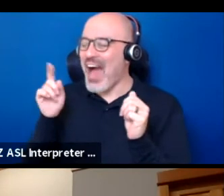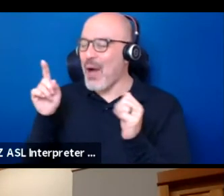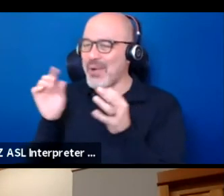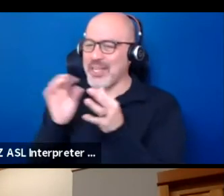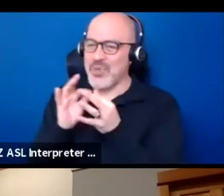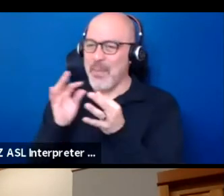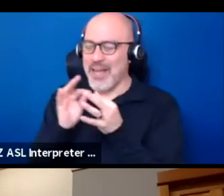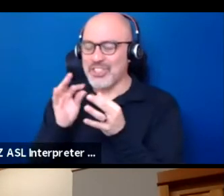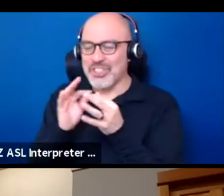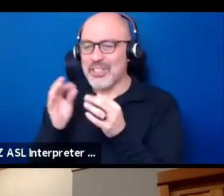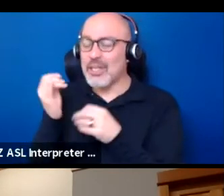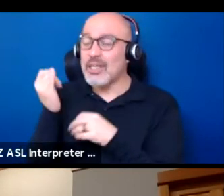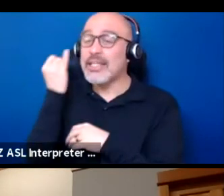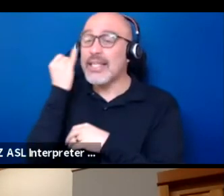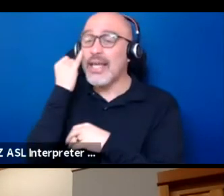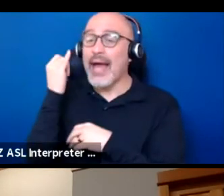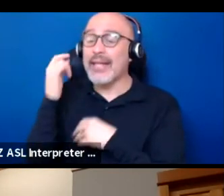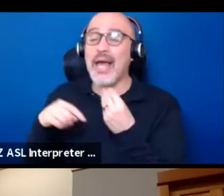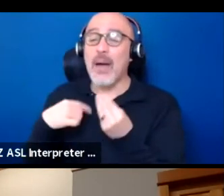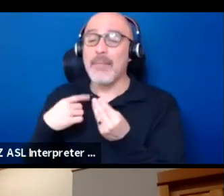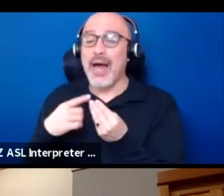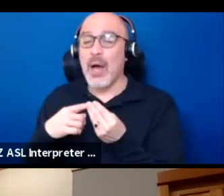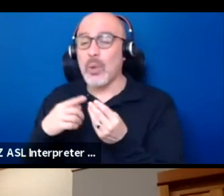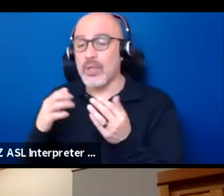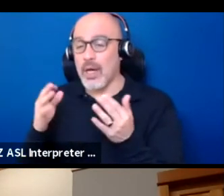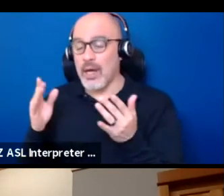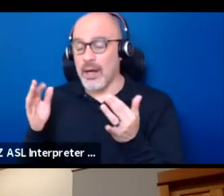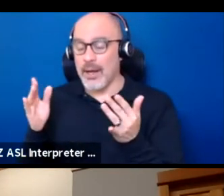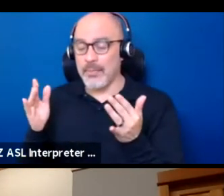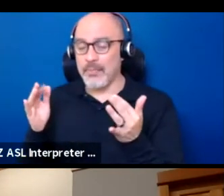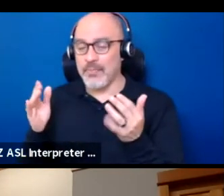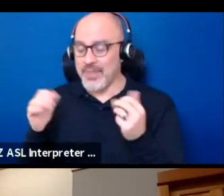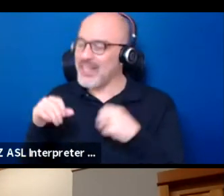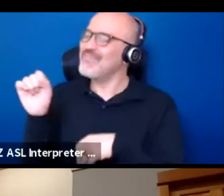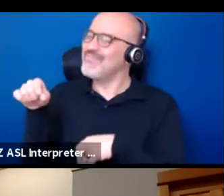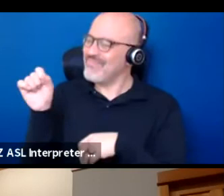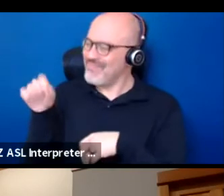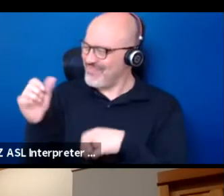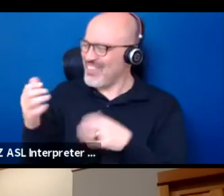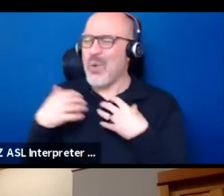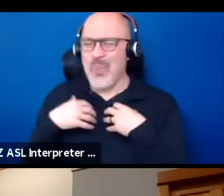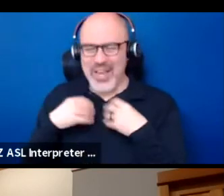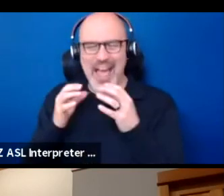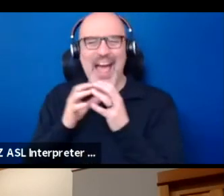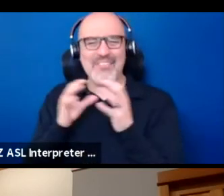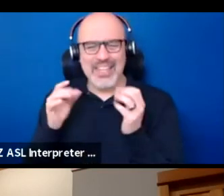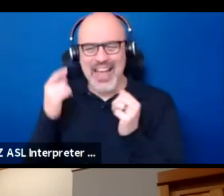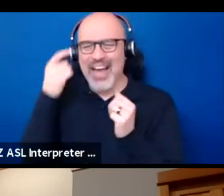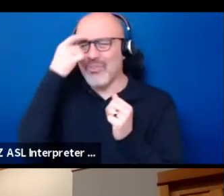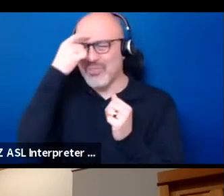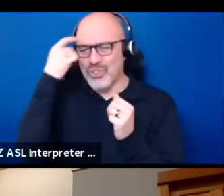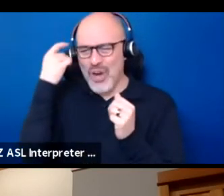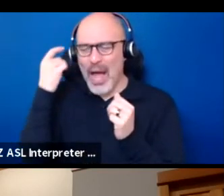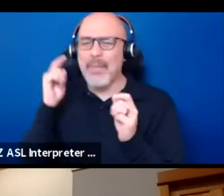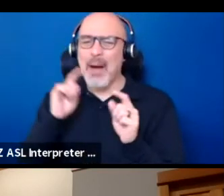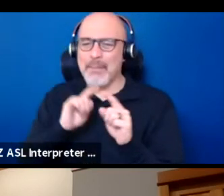that, yes, we have a lot of trauma, but that we can make our own theater